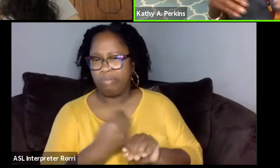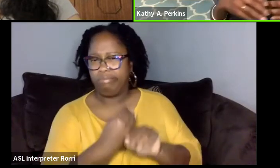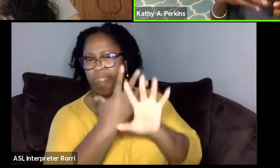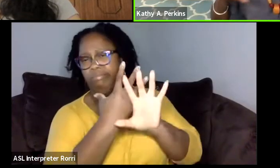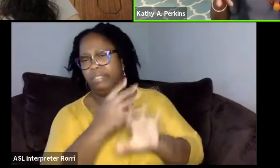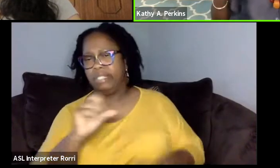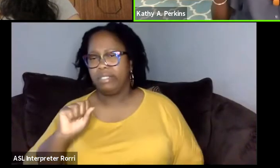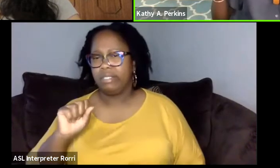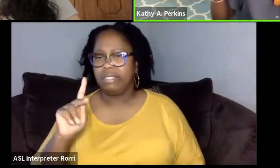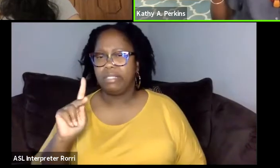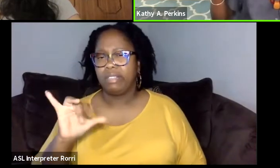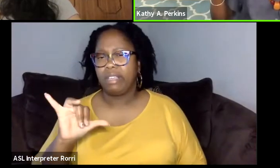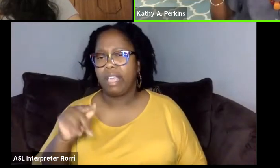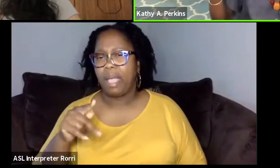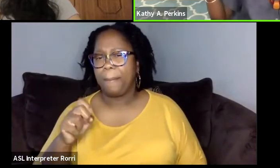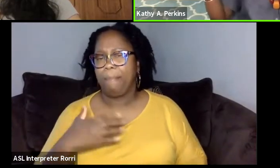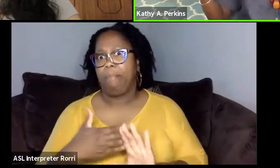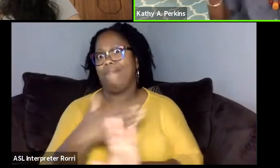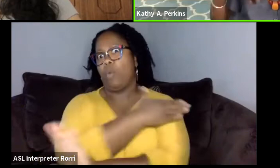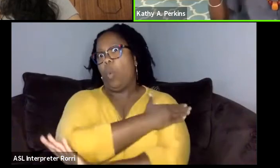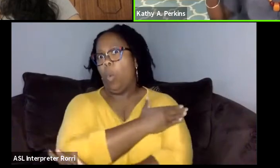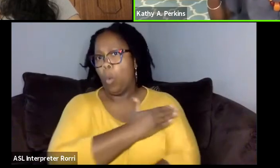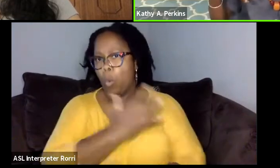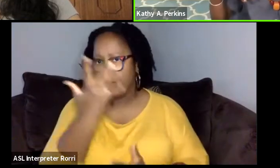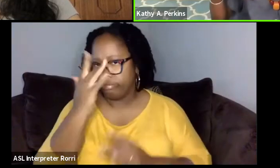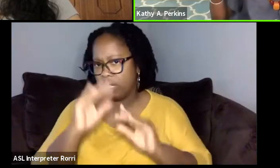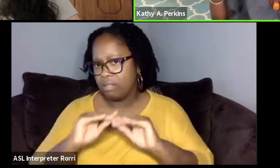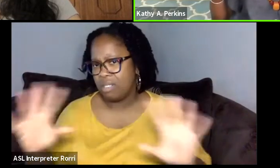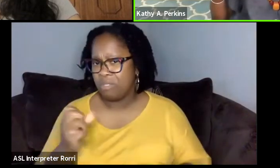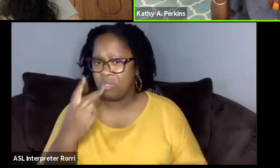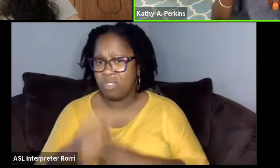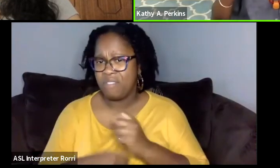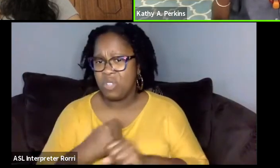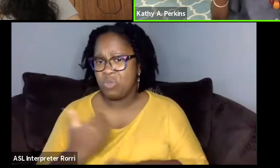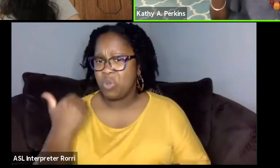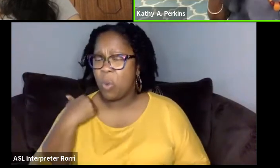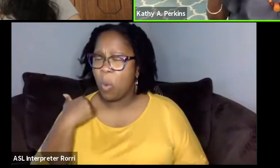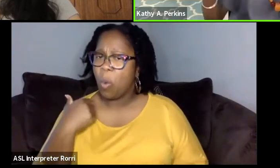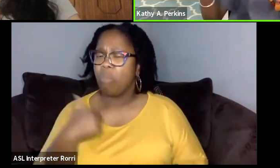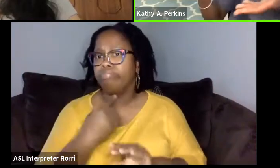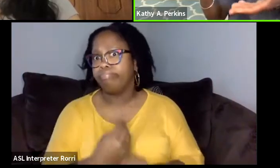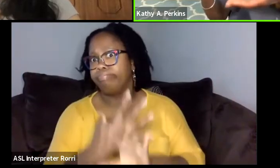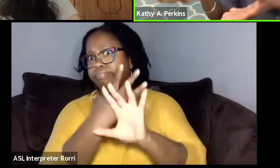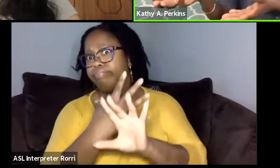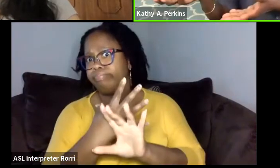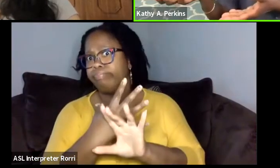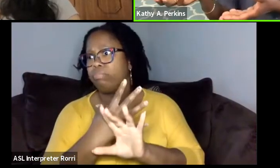I would say about 12 years ago, I was Skyping in people. Here's an artist from Ghana,